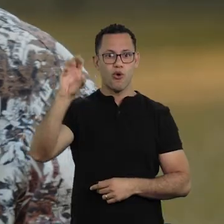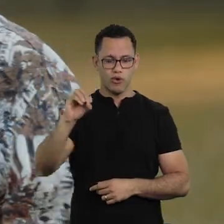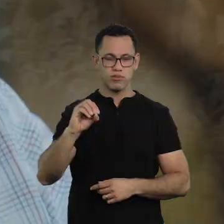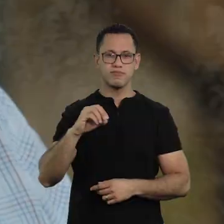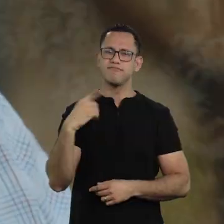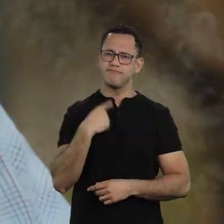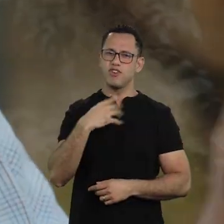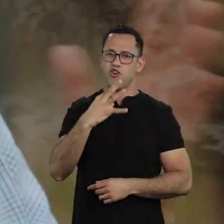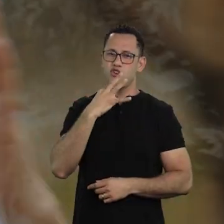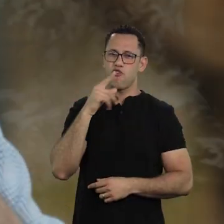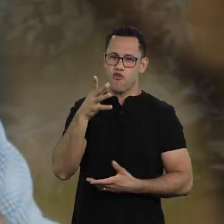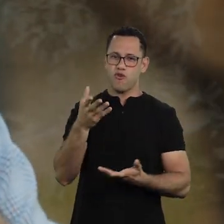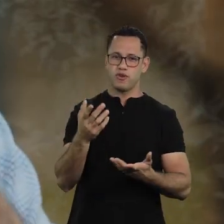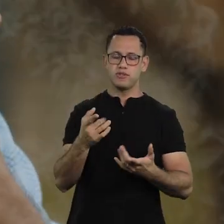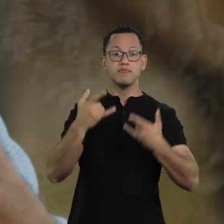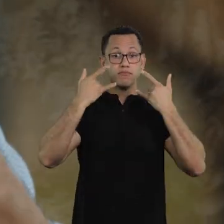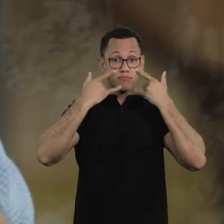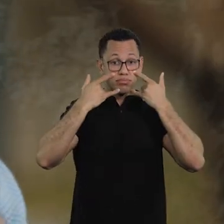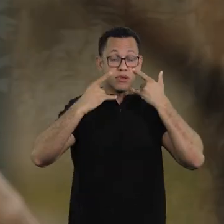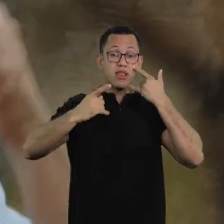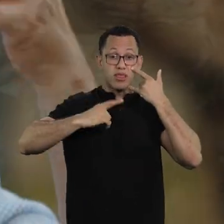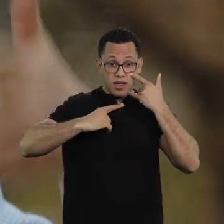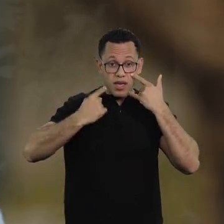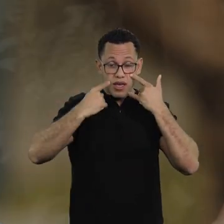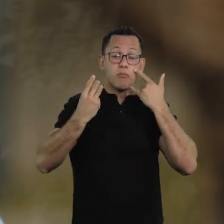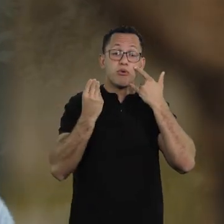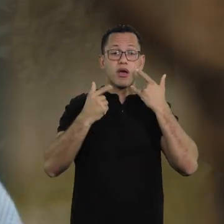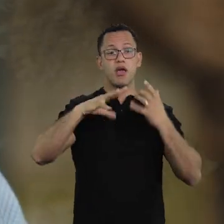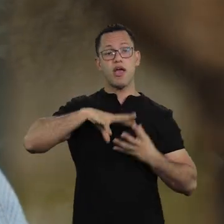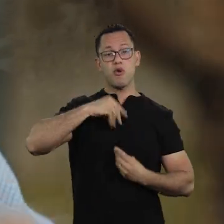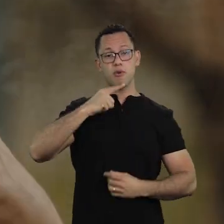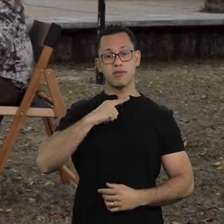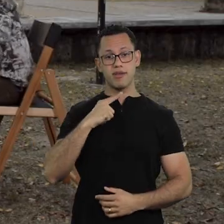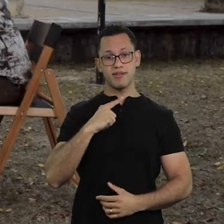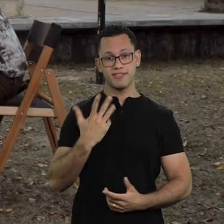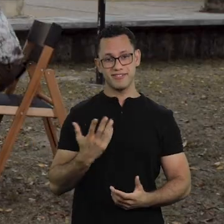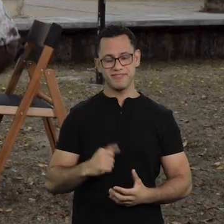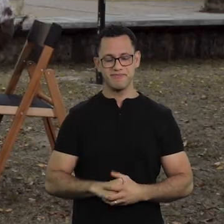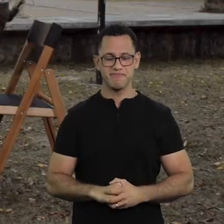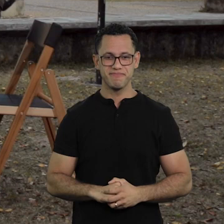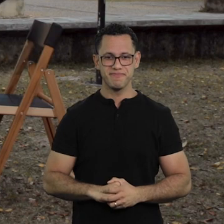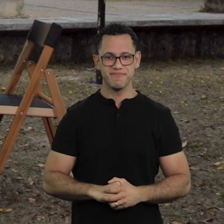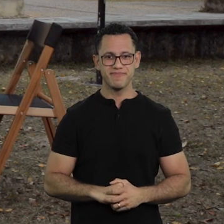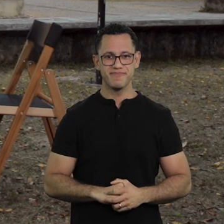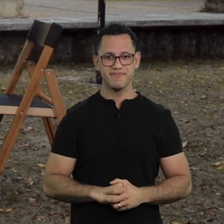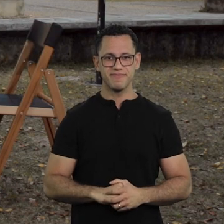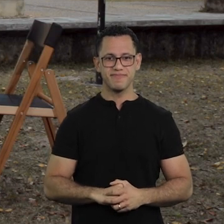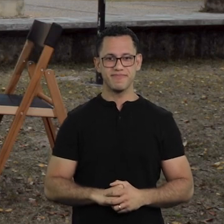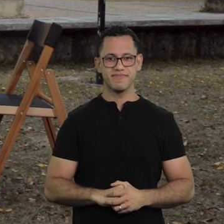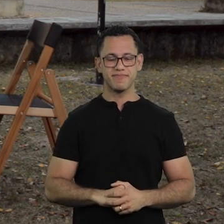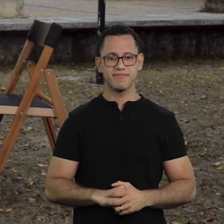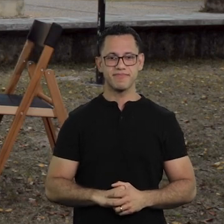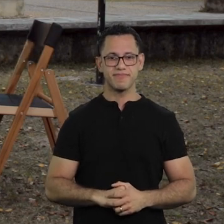Since they were born. We wear masks because we have a soul, that's why we take care of each other. Let’s go.